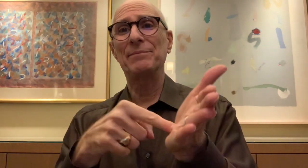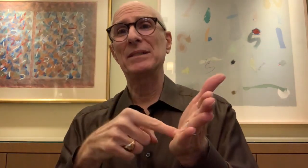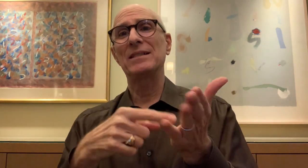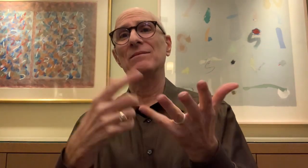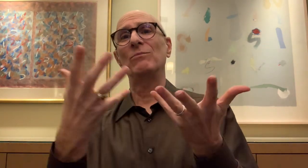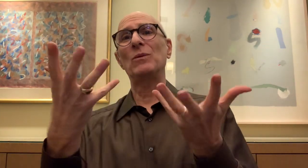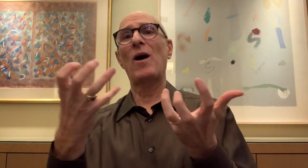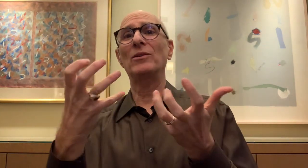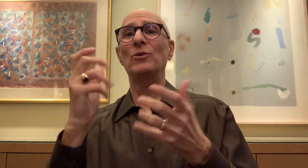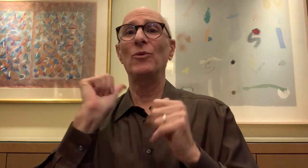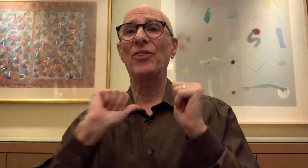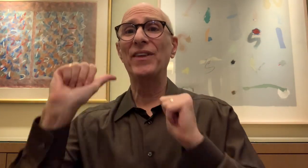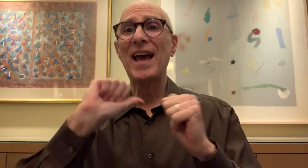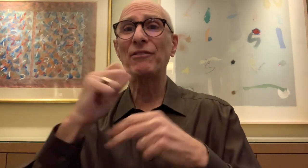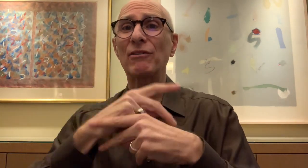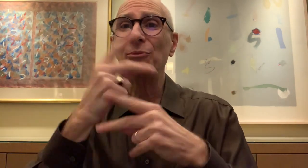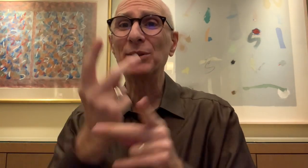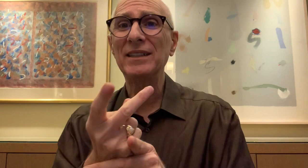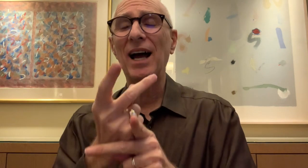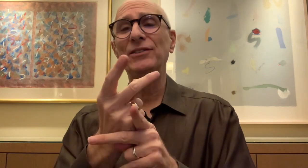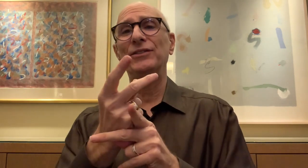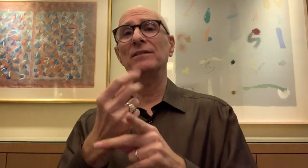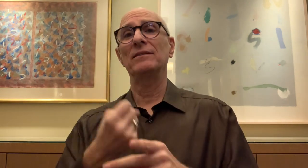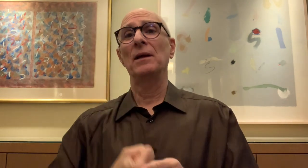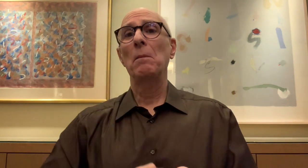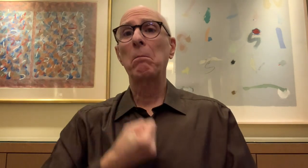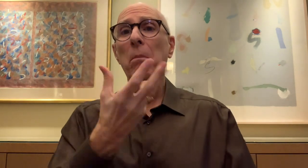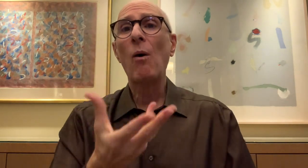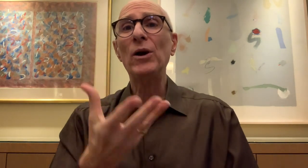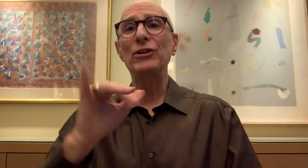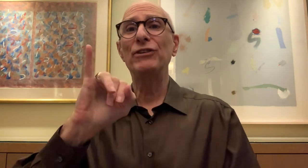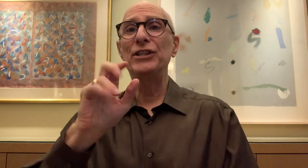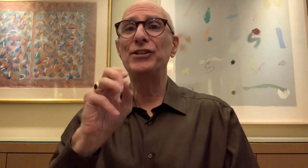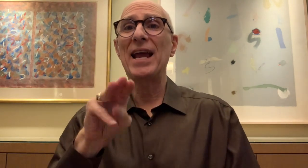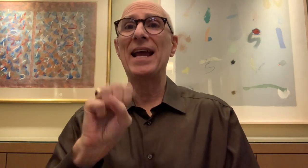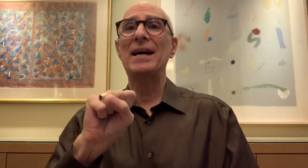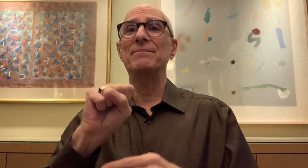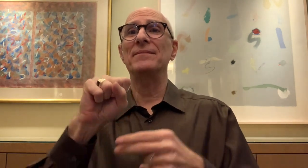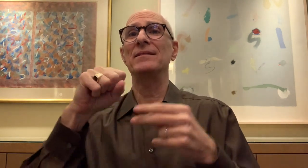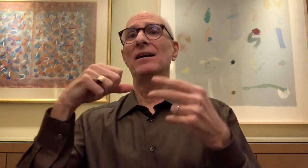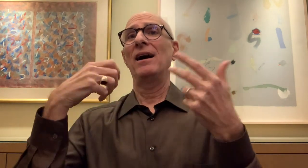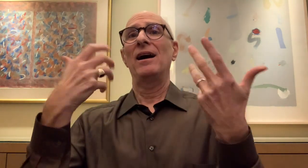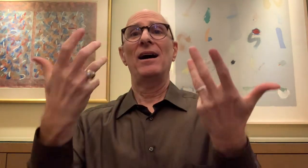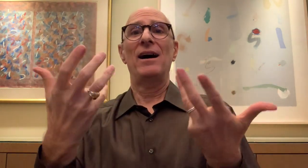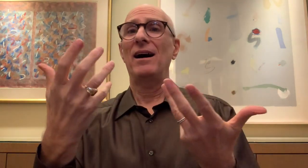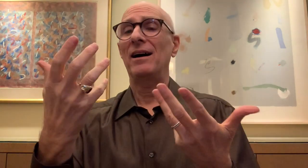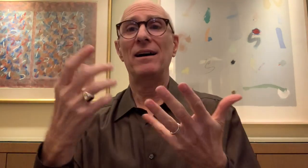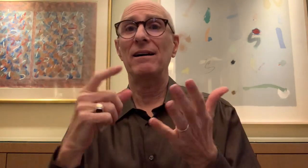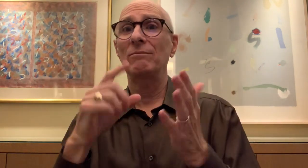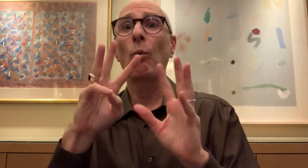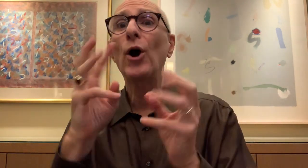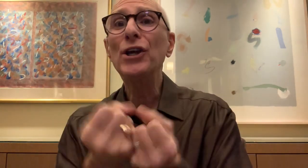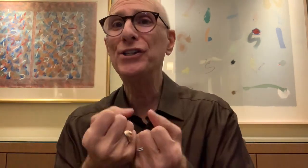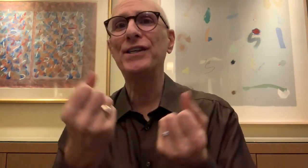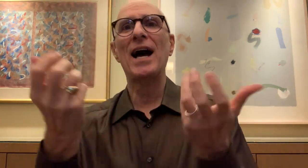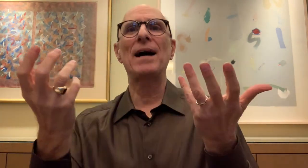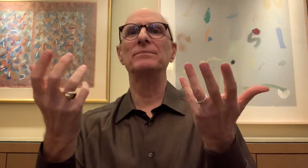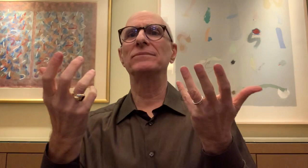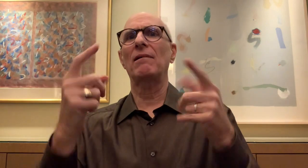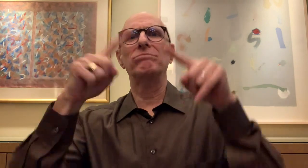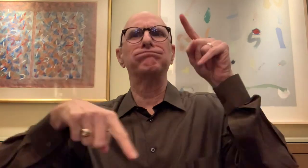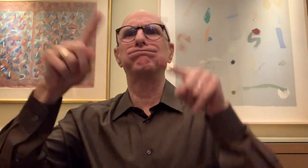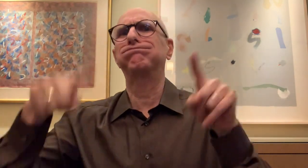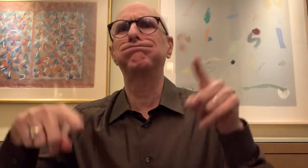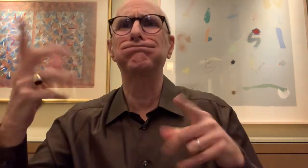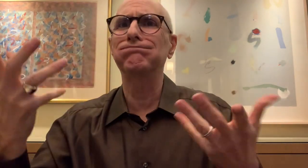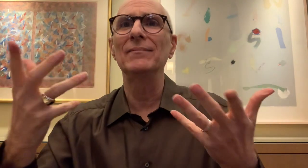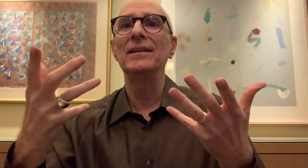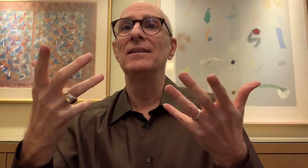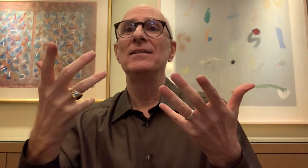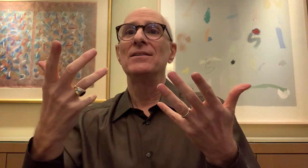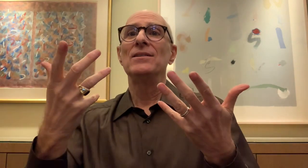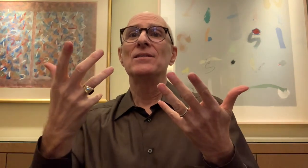art exhibitions, performances, theatrical productions, poetry jams, workshops, etc.